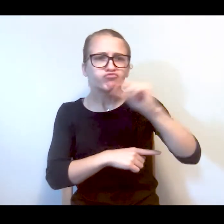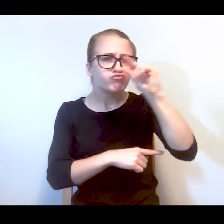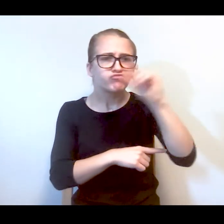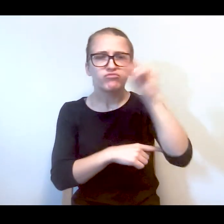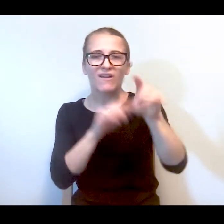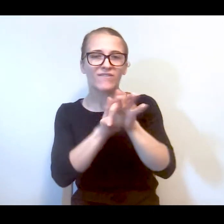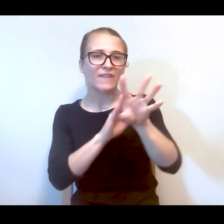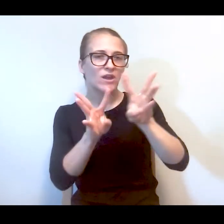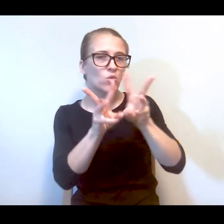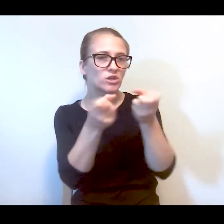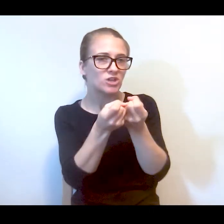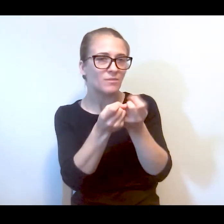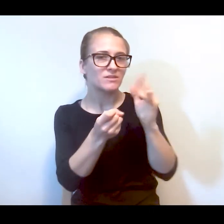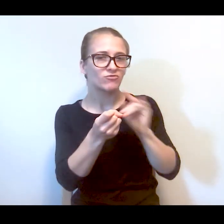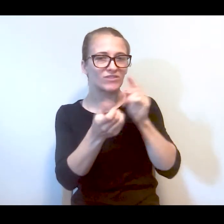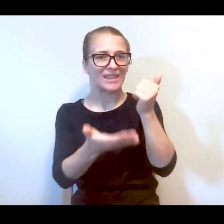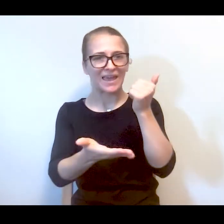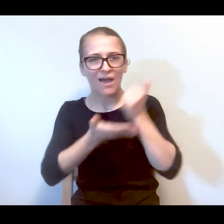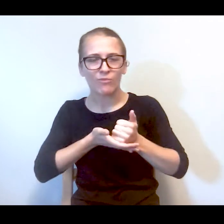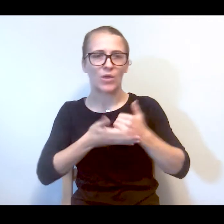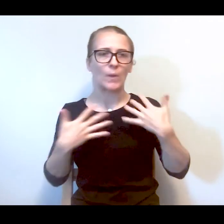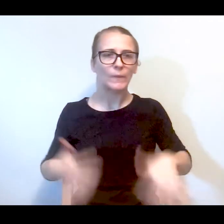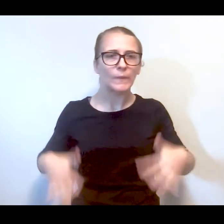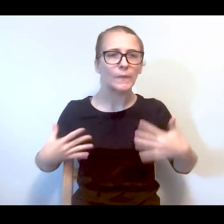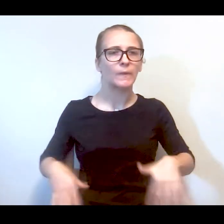online and find their workshops and that was so